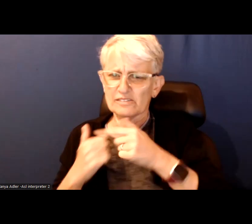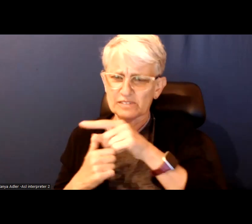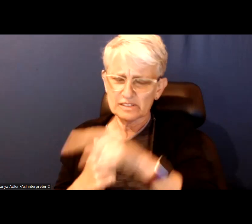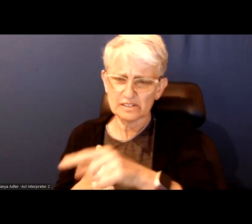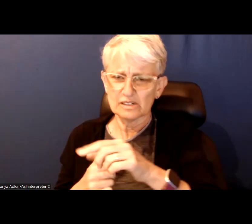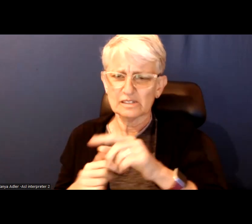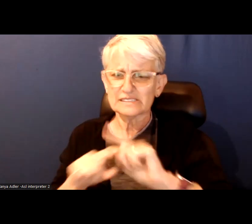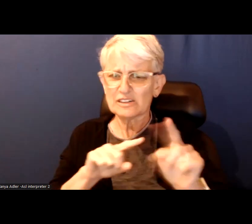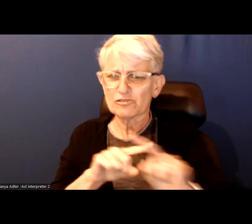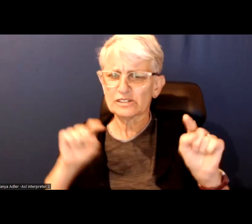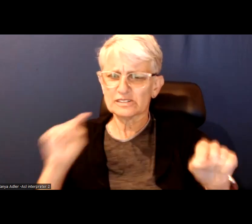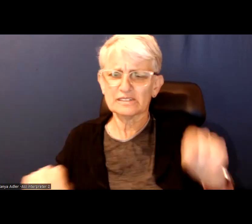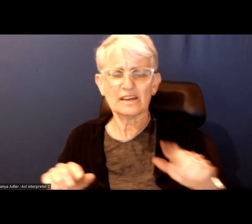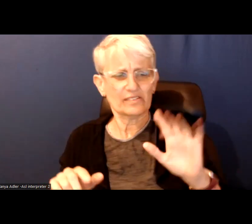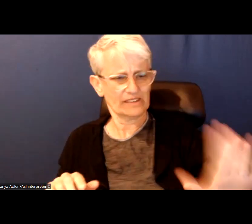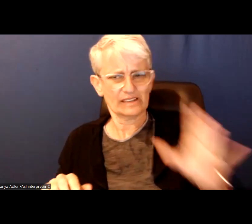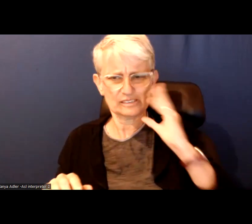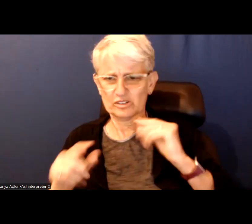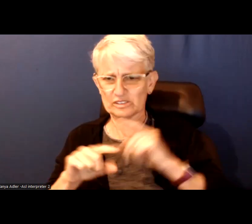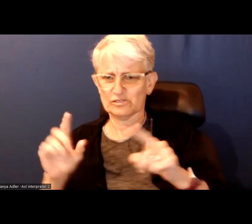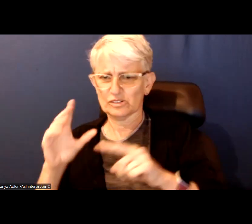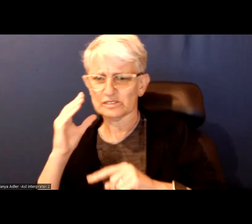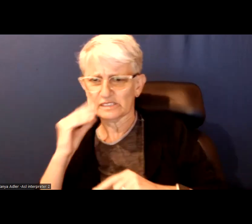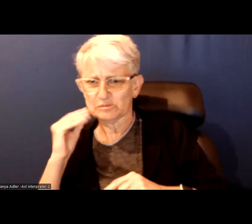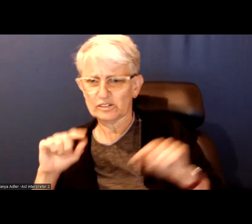and the differences in their expense as being Torontonians.